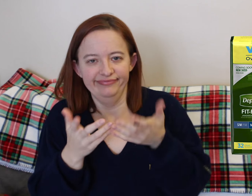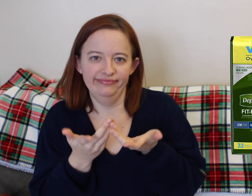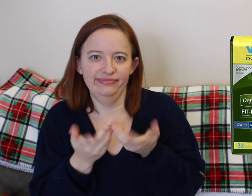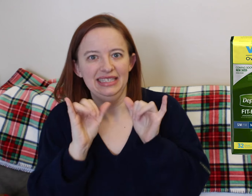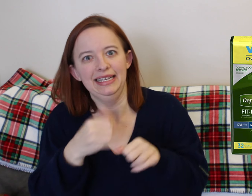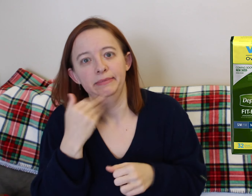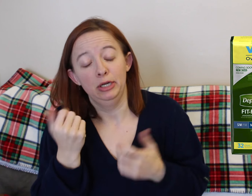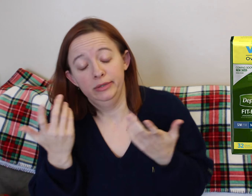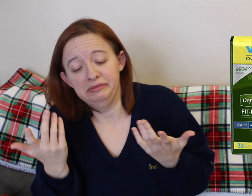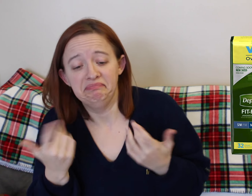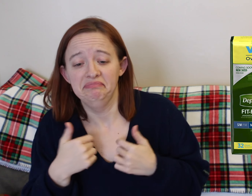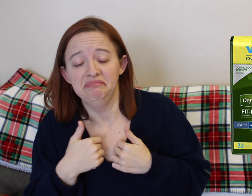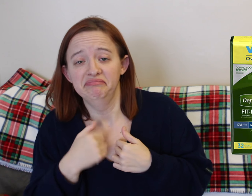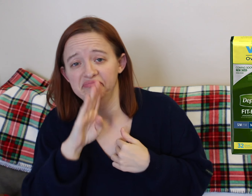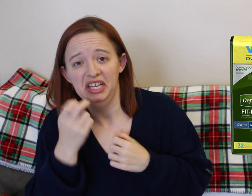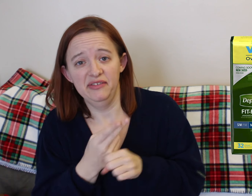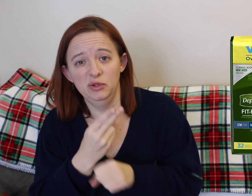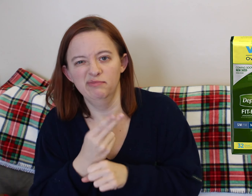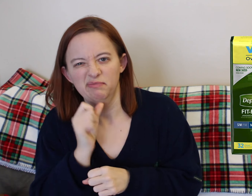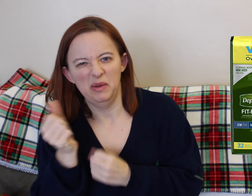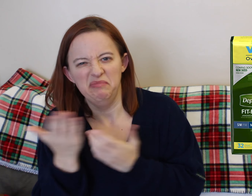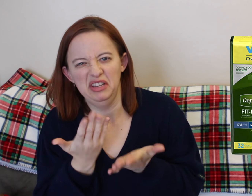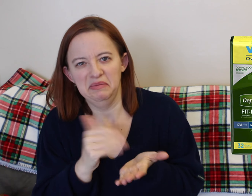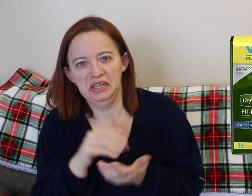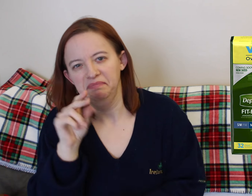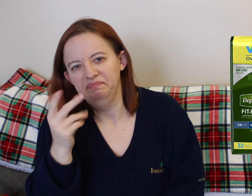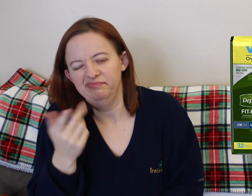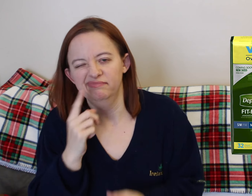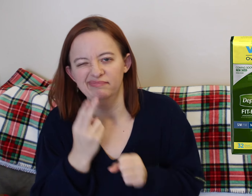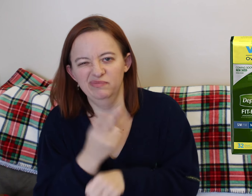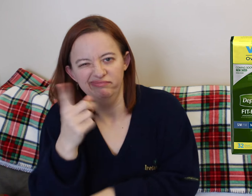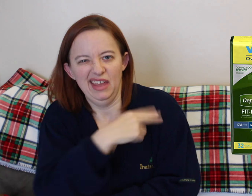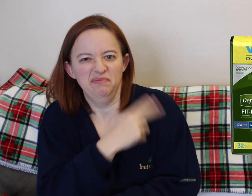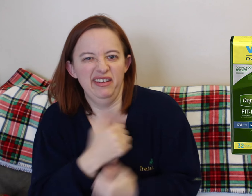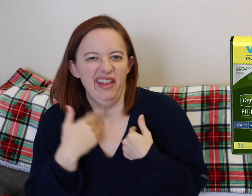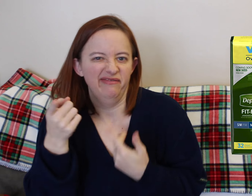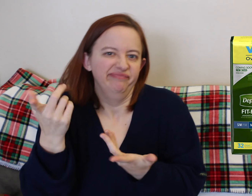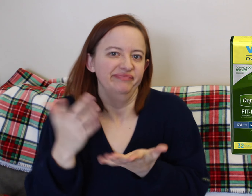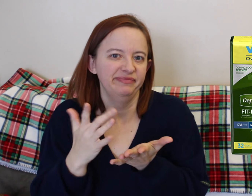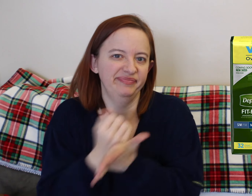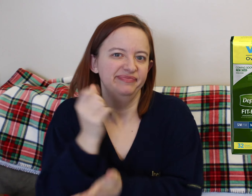Um, but some people really don't like the feeling of pads. They feel that they're not... like... secure. They're not comfortable.